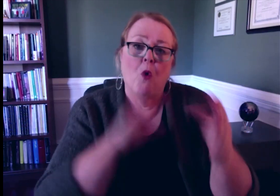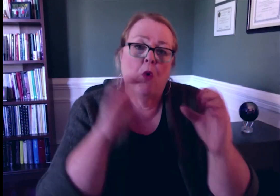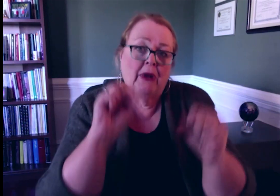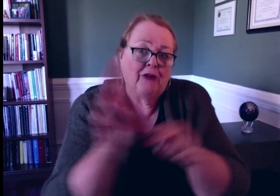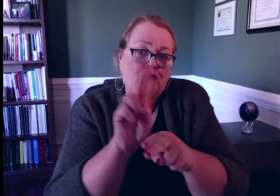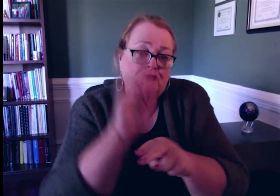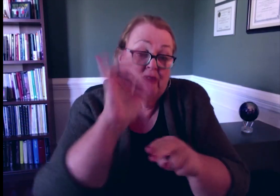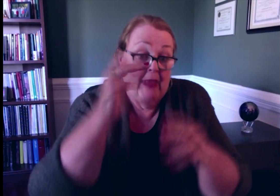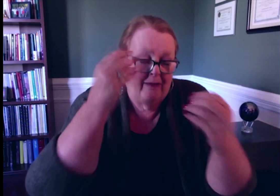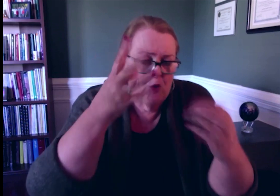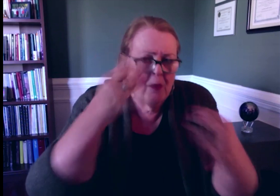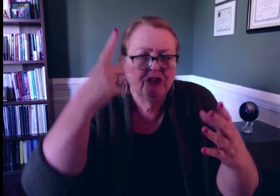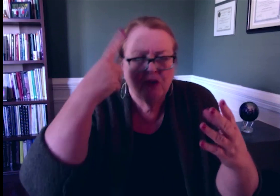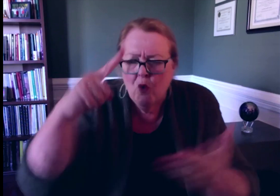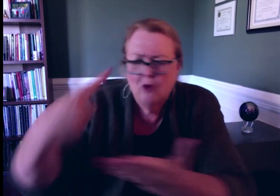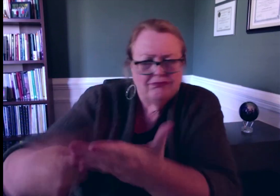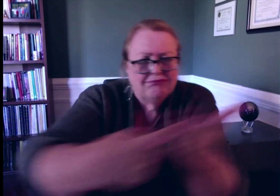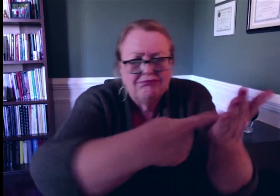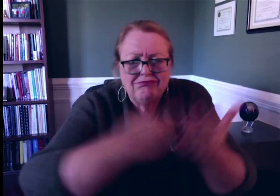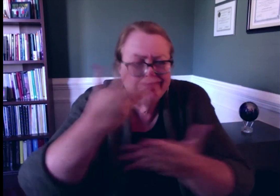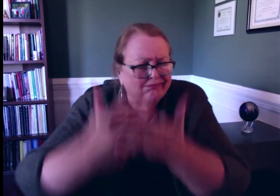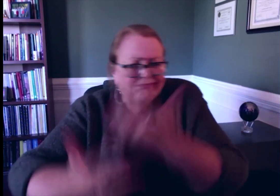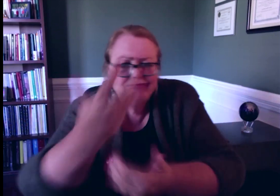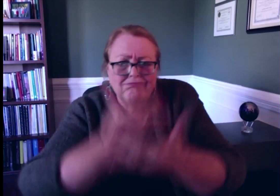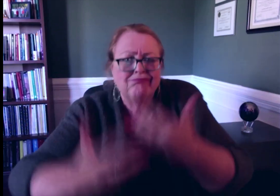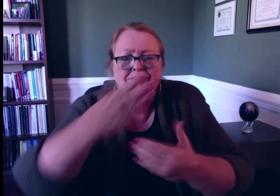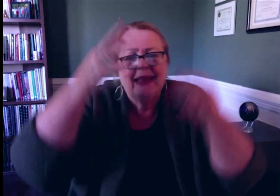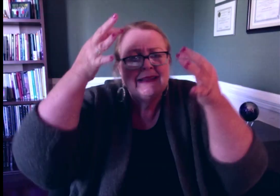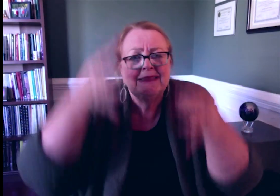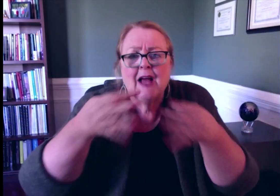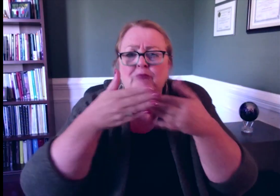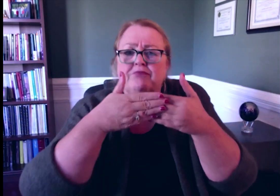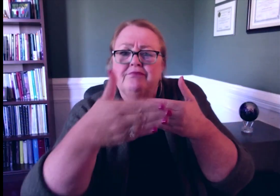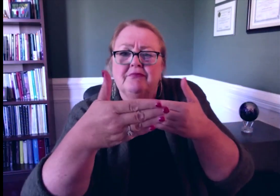they can use this information to discuss and make decisions about future actions related